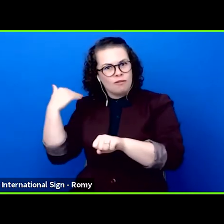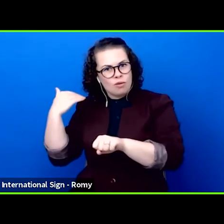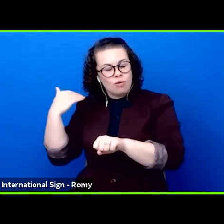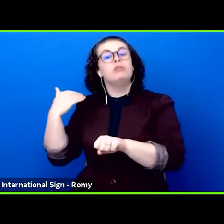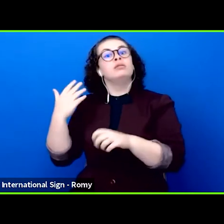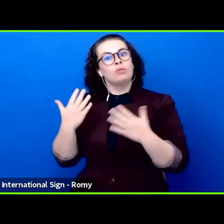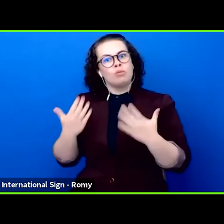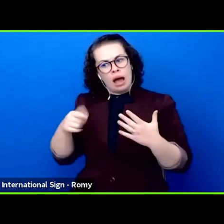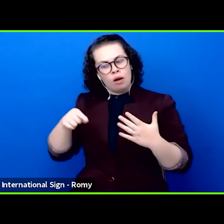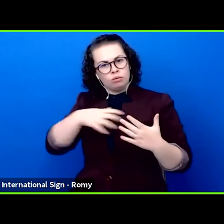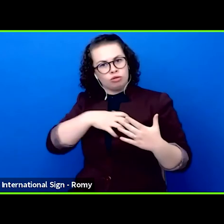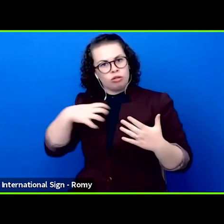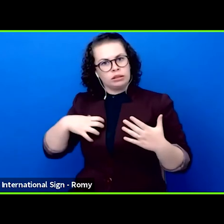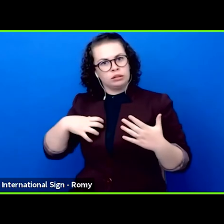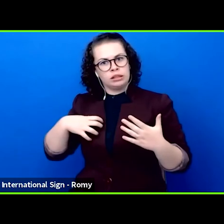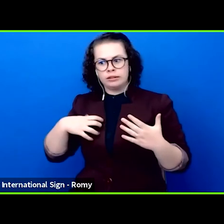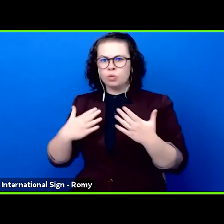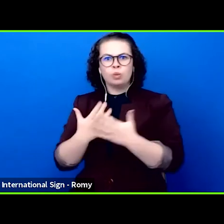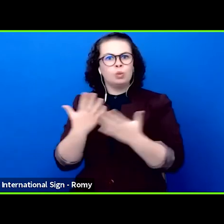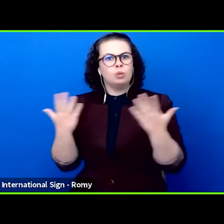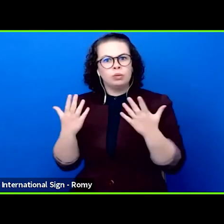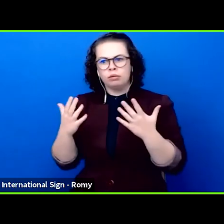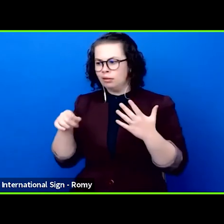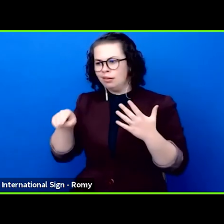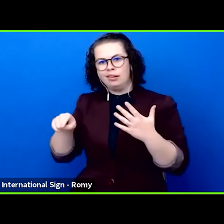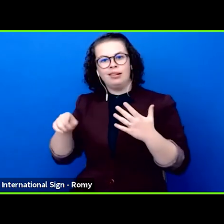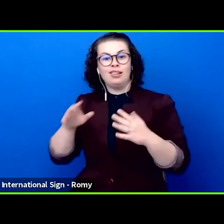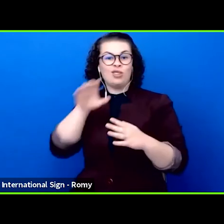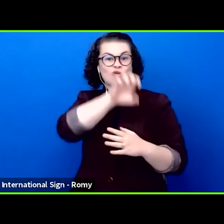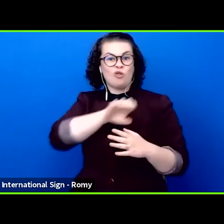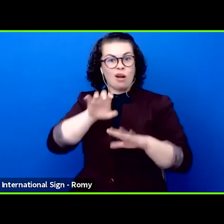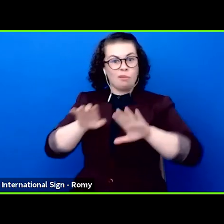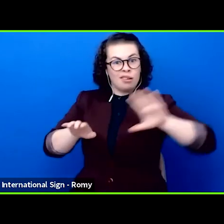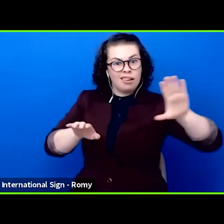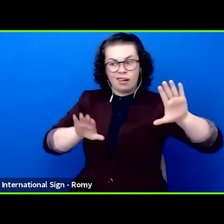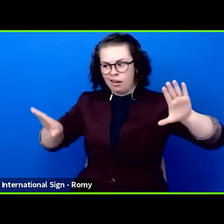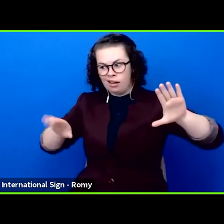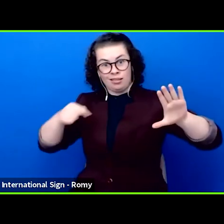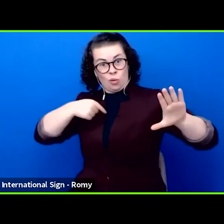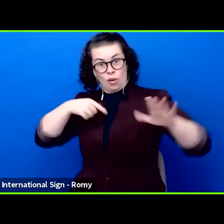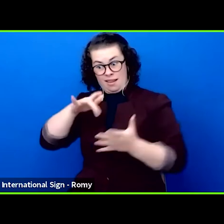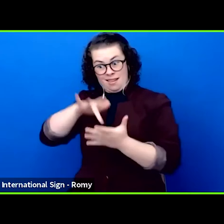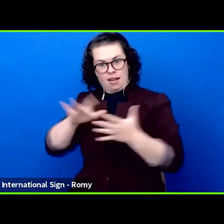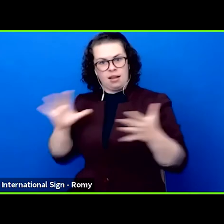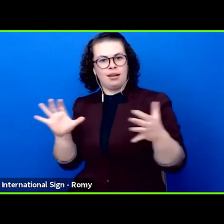to creating links between eastern and western Europe. I would like to invite you not only